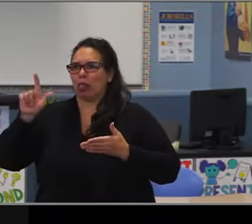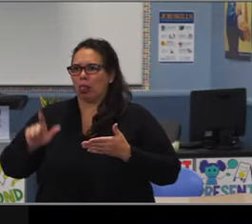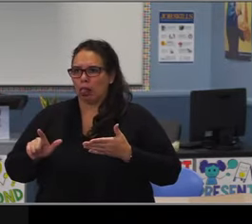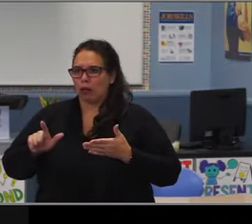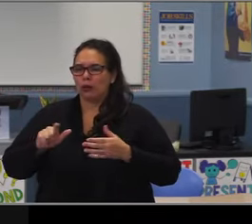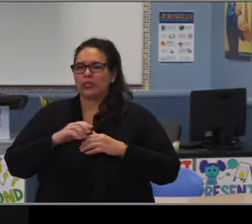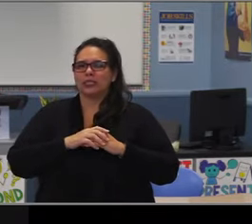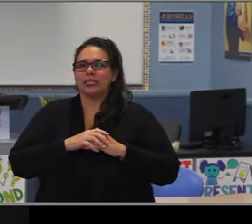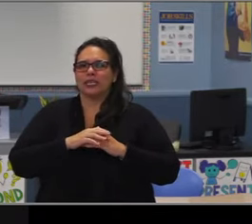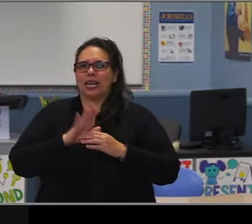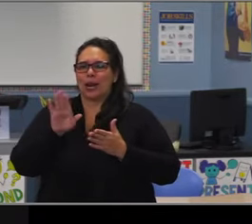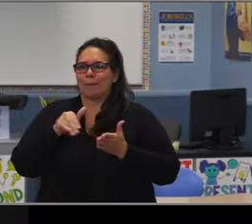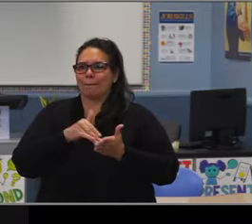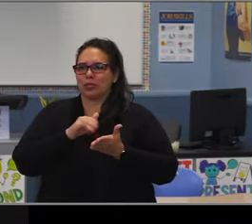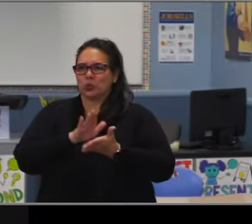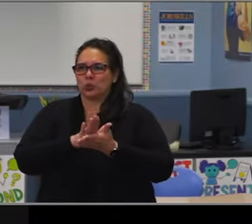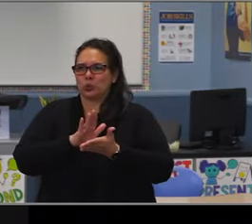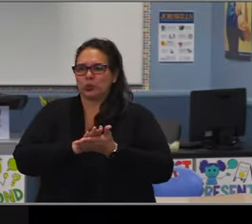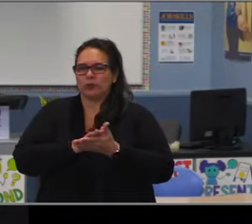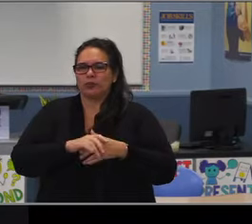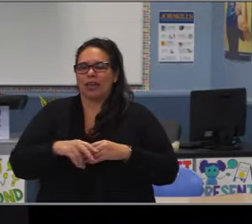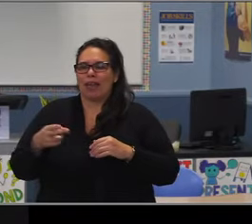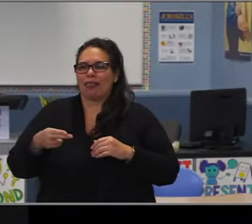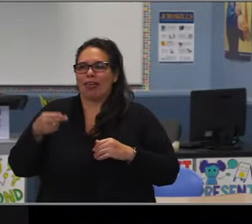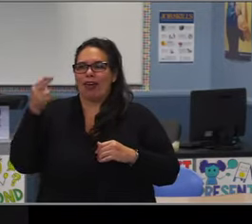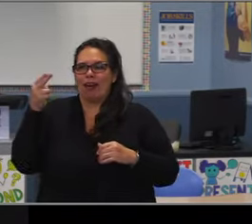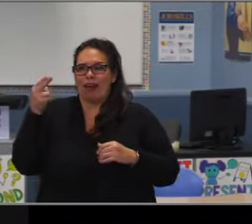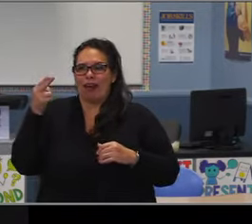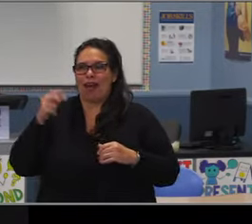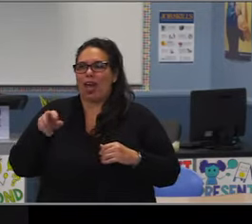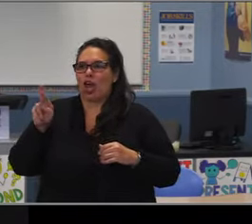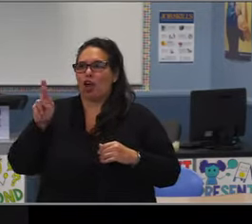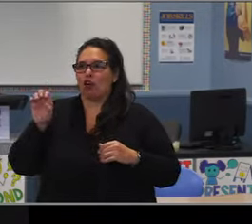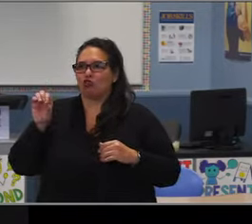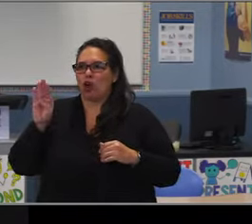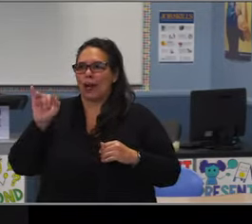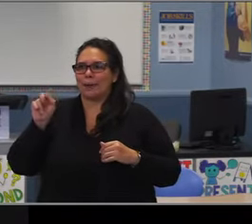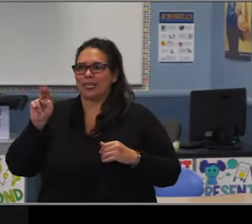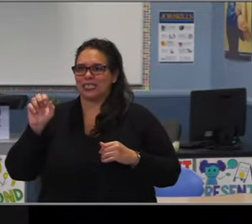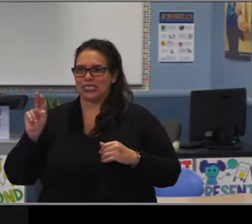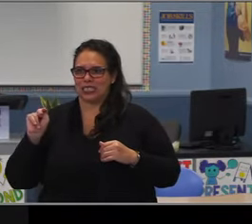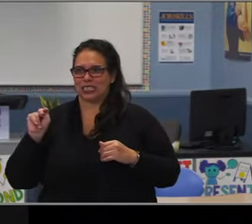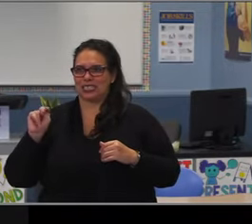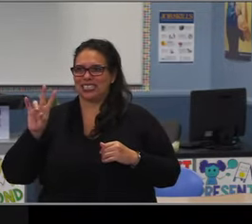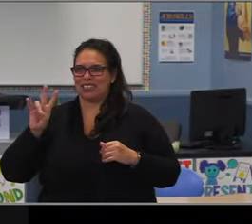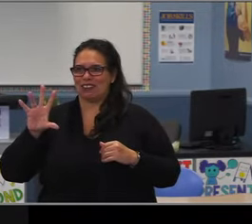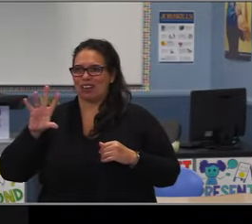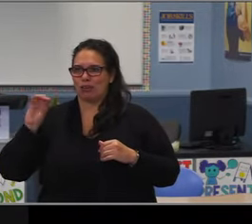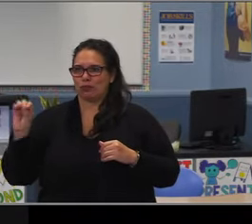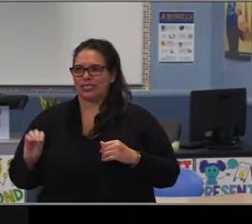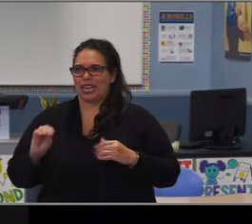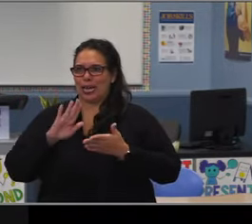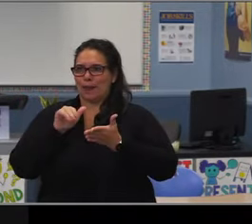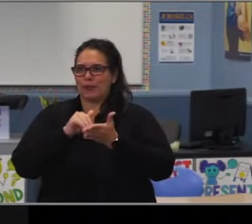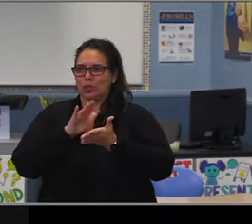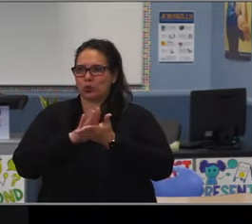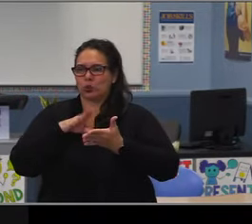Am I interested in a medical pathway? And how would I know that? So we have a couple of schools here that use an alternate schedule